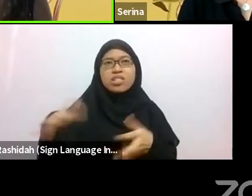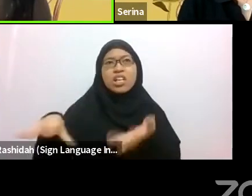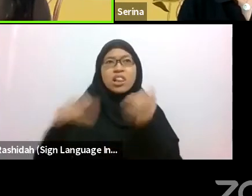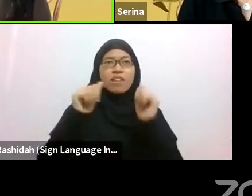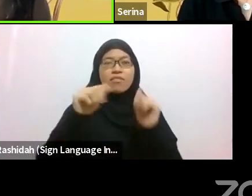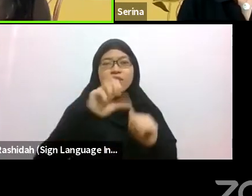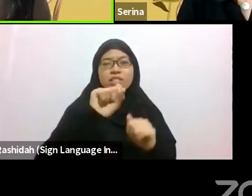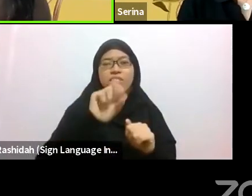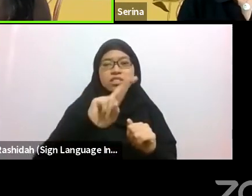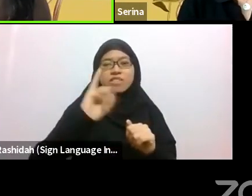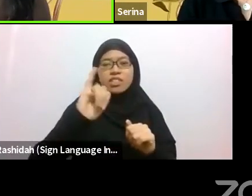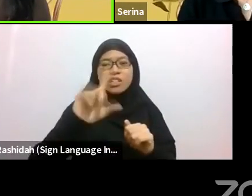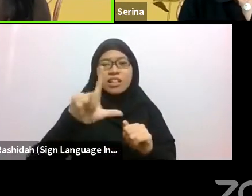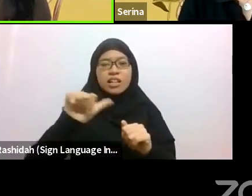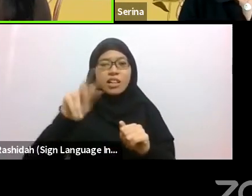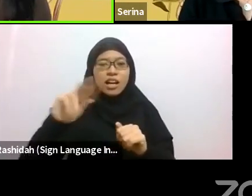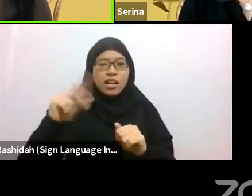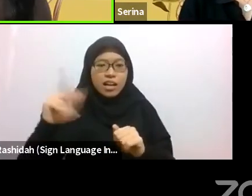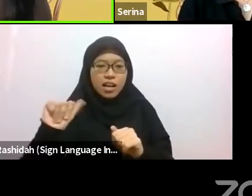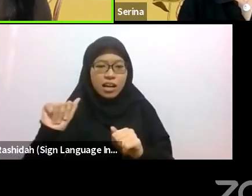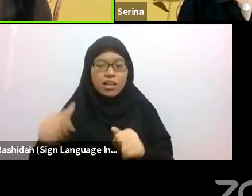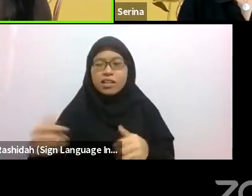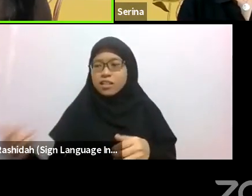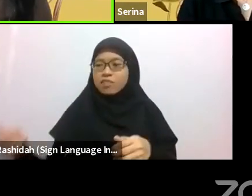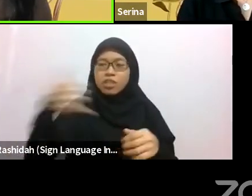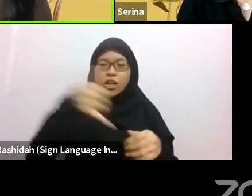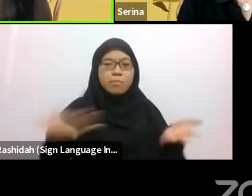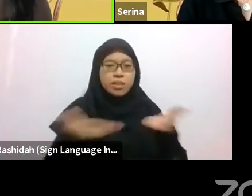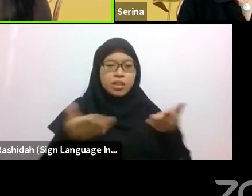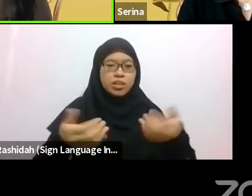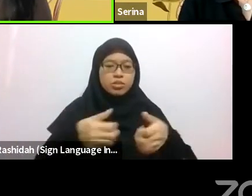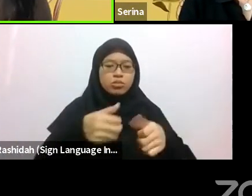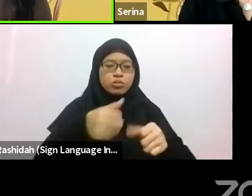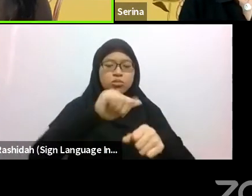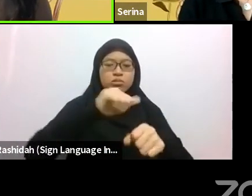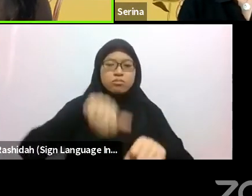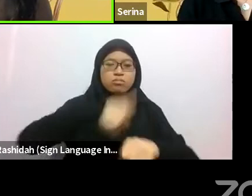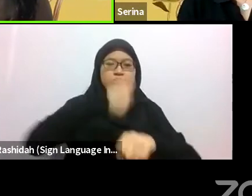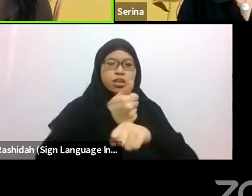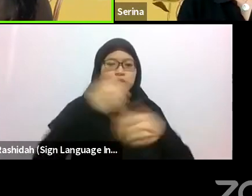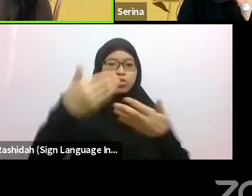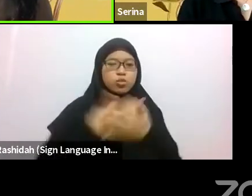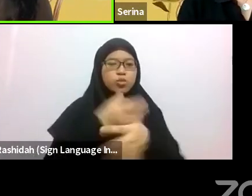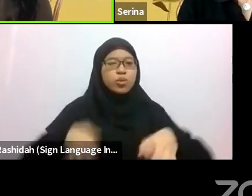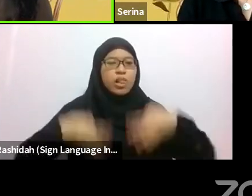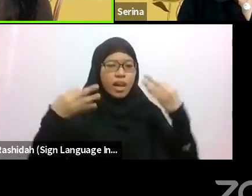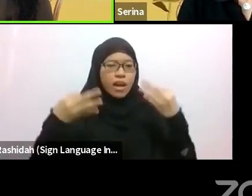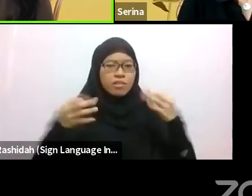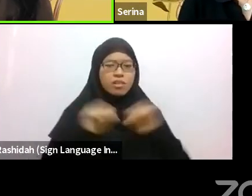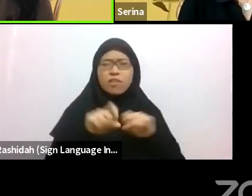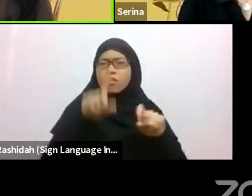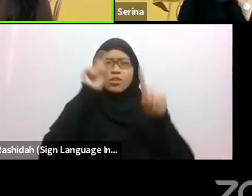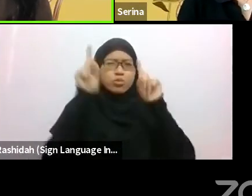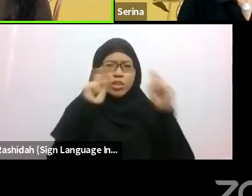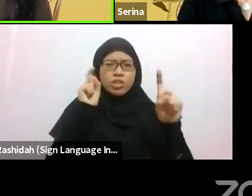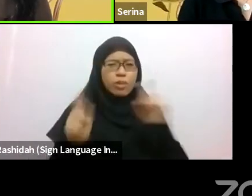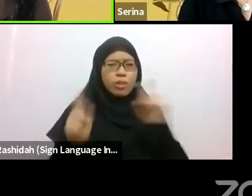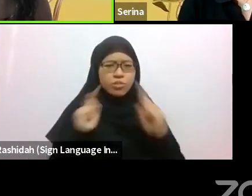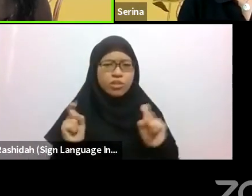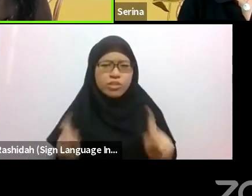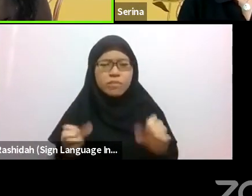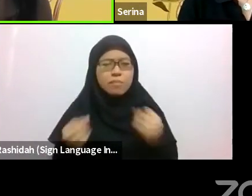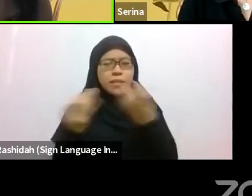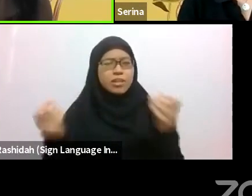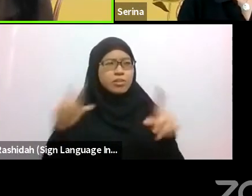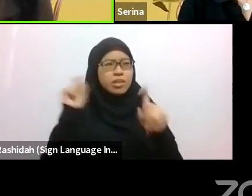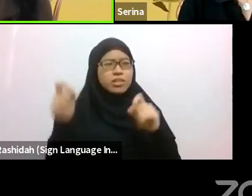So I think that all these not-knowings has led me to look for who I am in a different way, to look at myself as a daughter of the Earth,